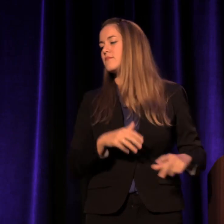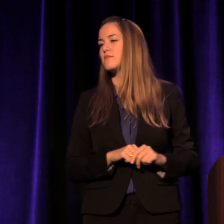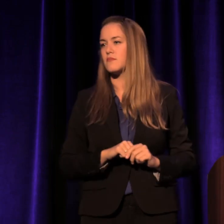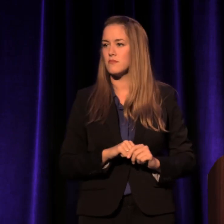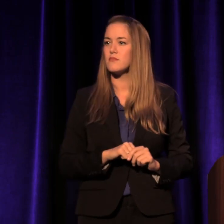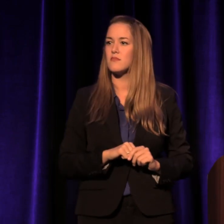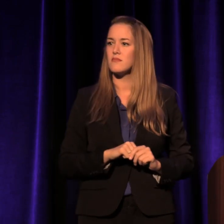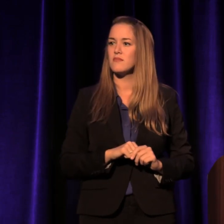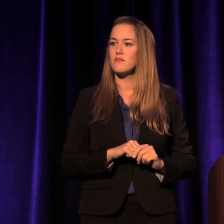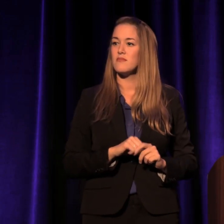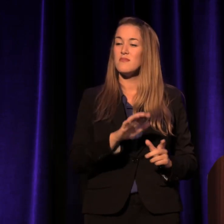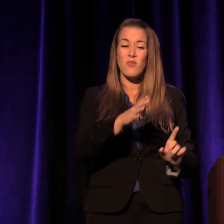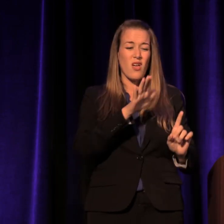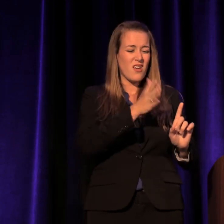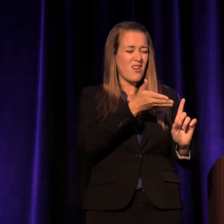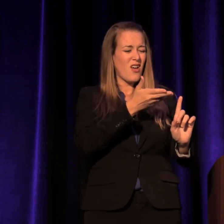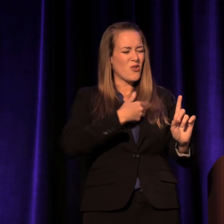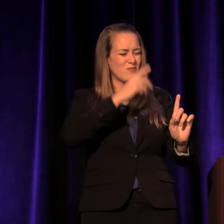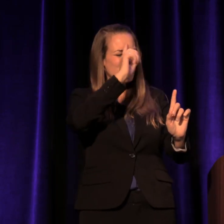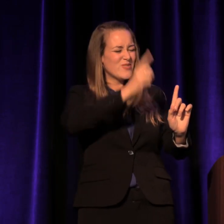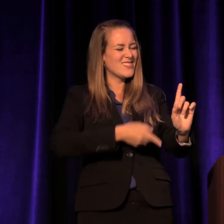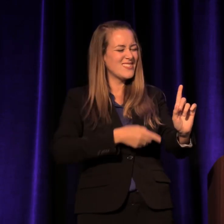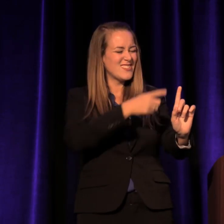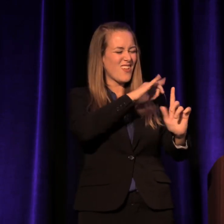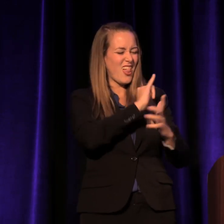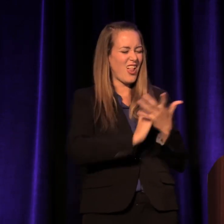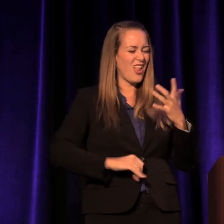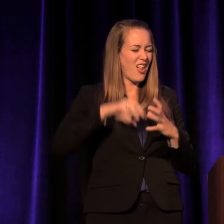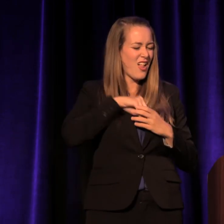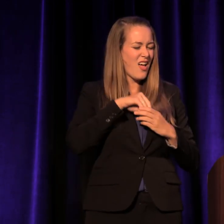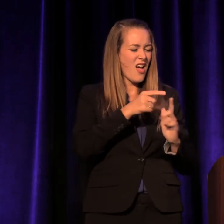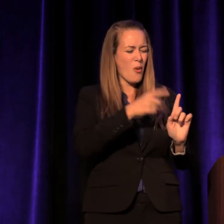Her brilliance, her artistry, her beauty.